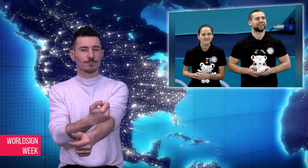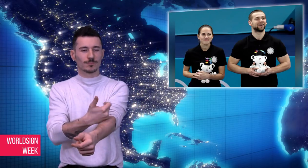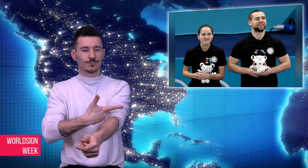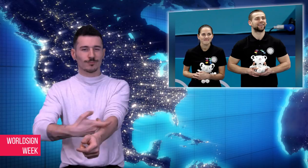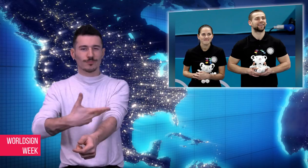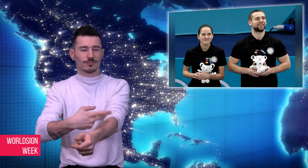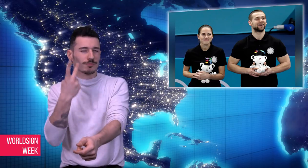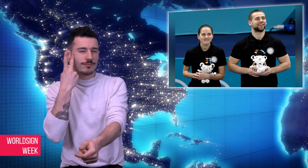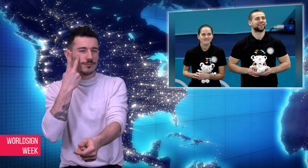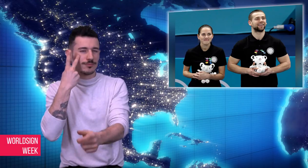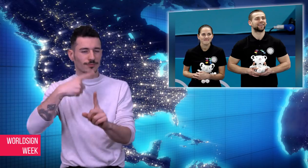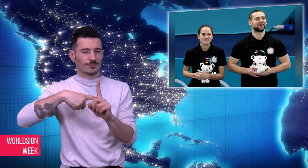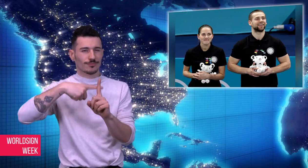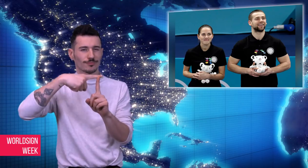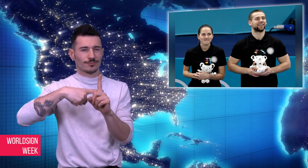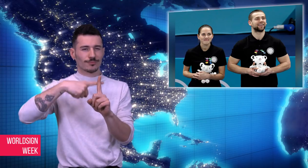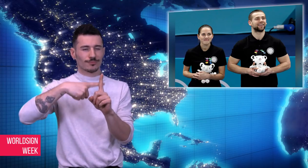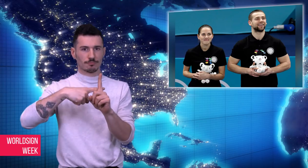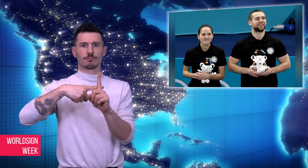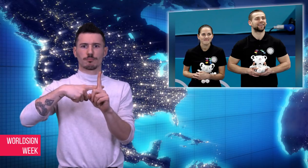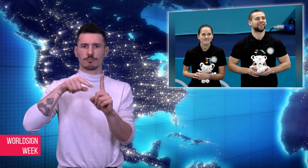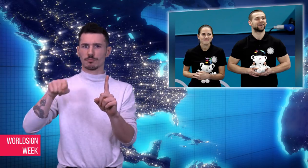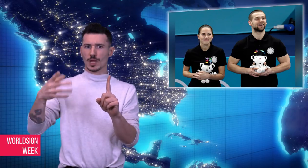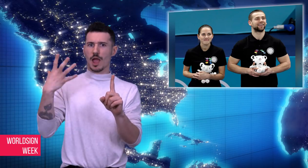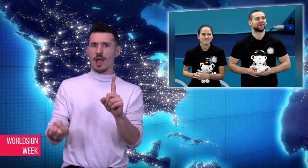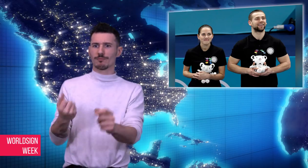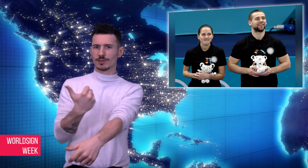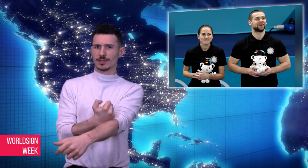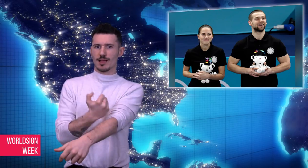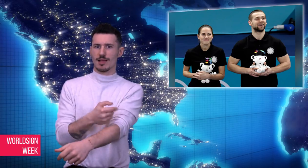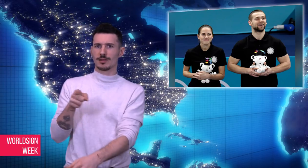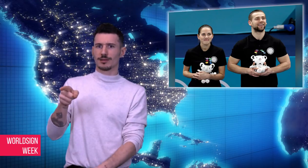but if he is found guilty, he may